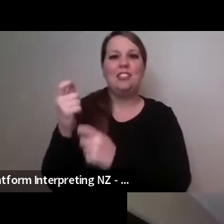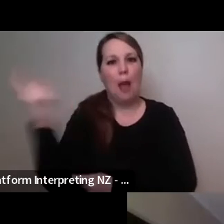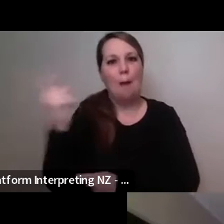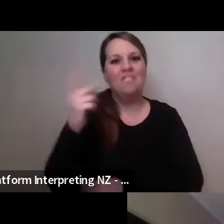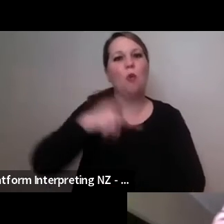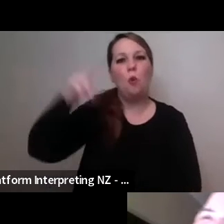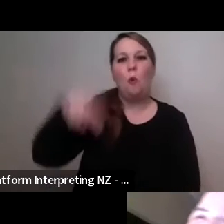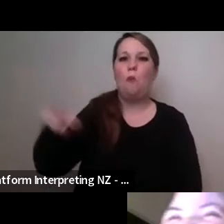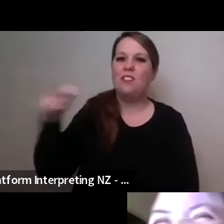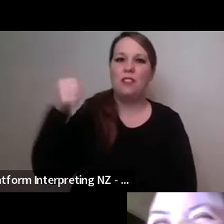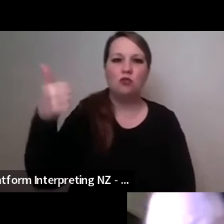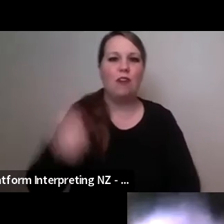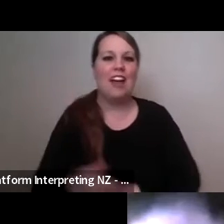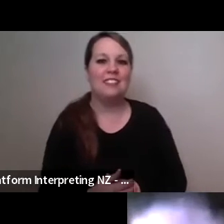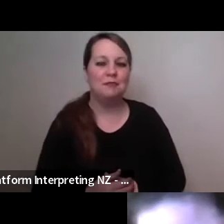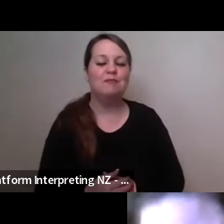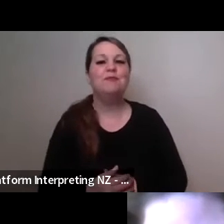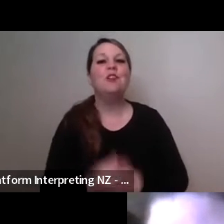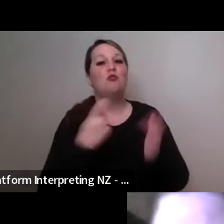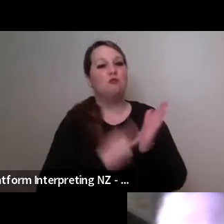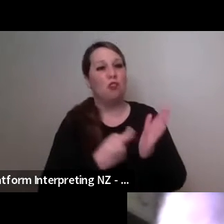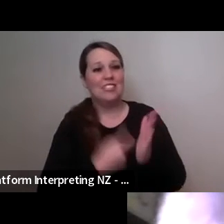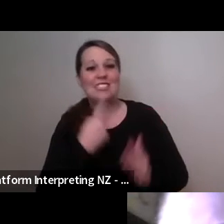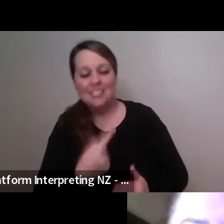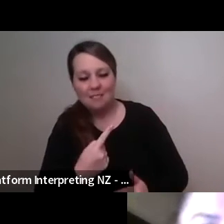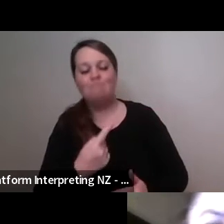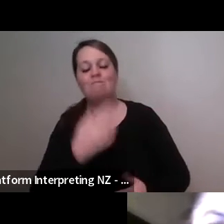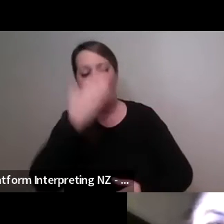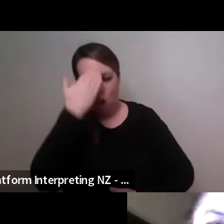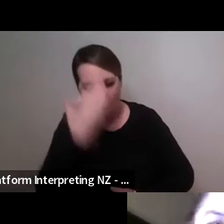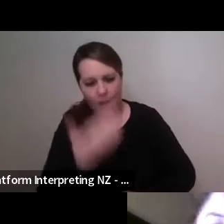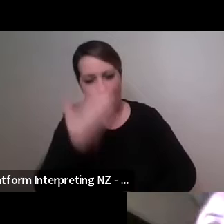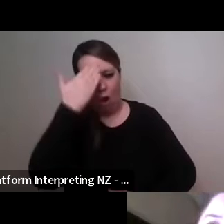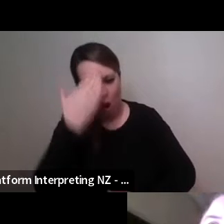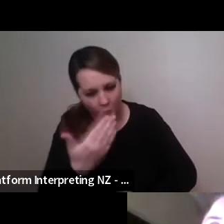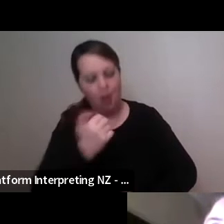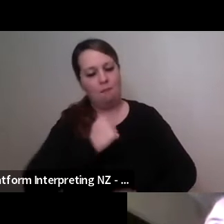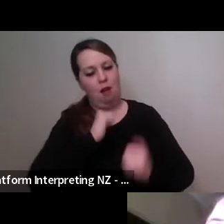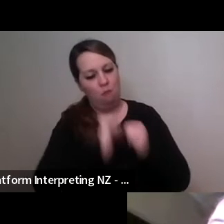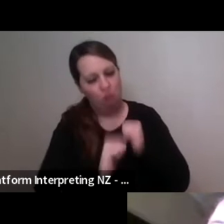We honour you, especially me, I honour you my bro. Thank you for enhancing my mana.